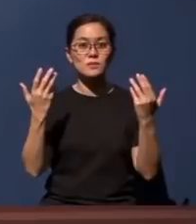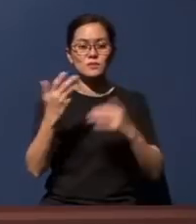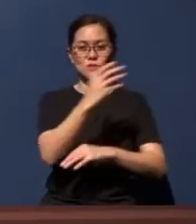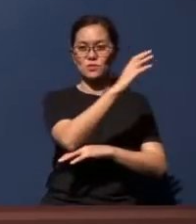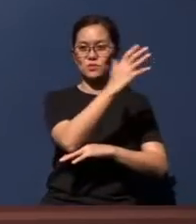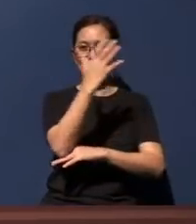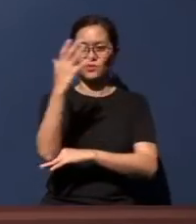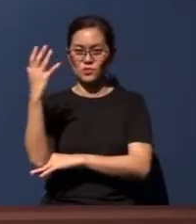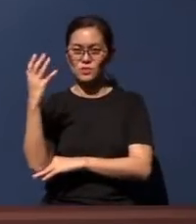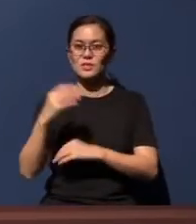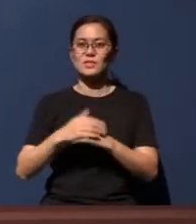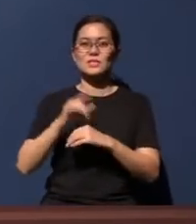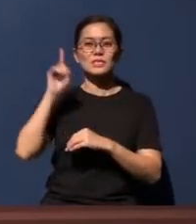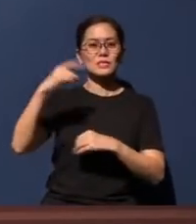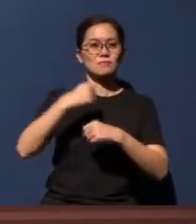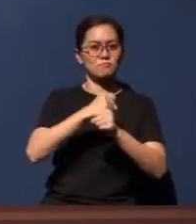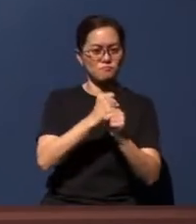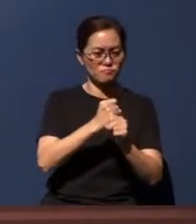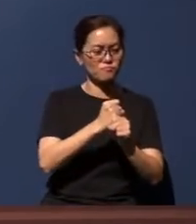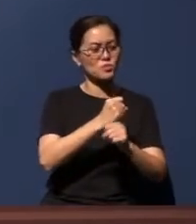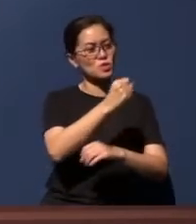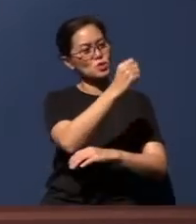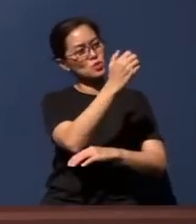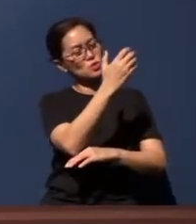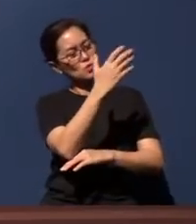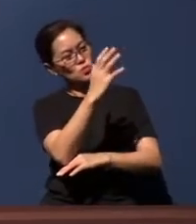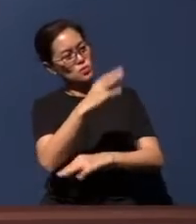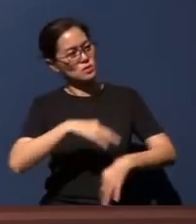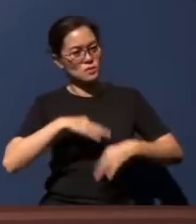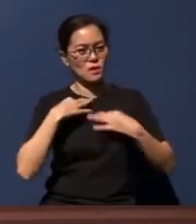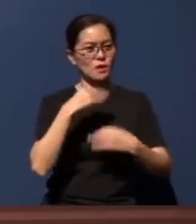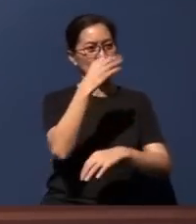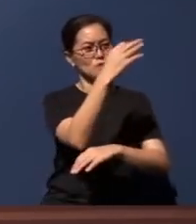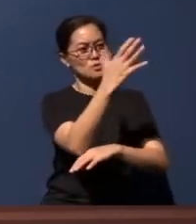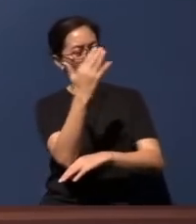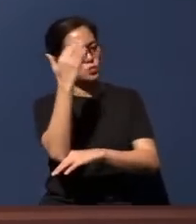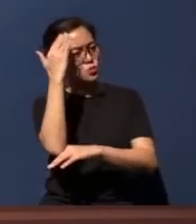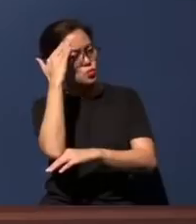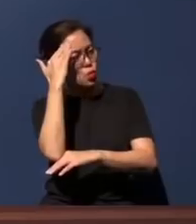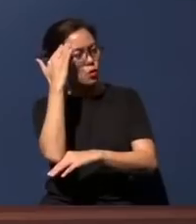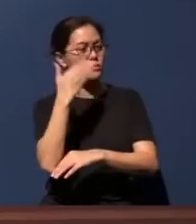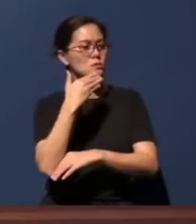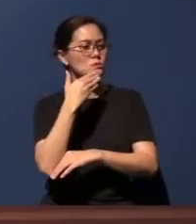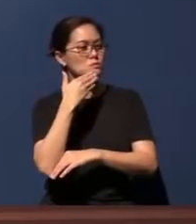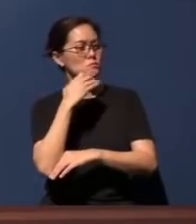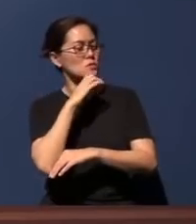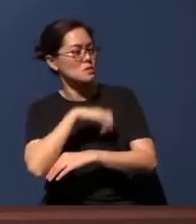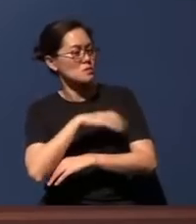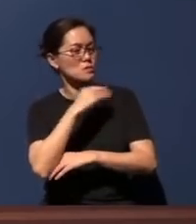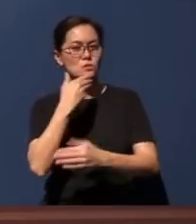when He created the Tree of Life, the Tree of Knowledge of (Good and Evil) - these are food too.